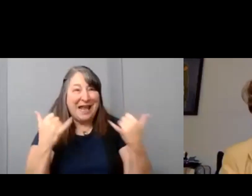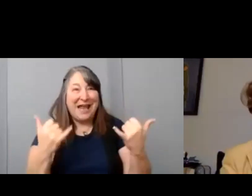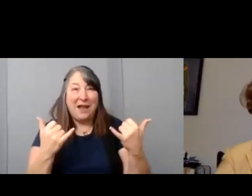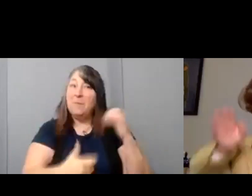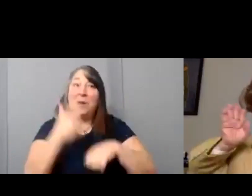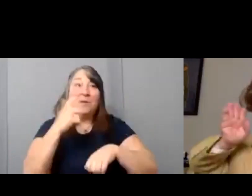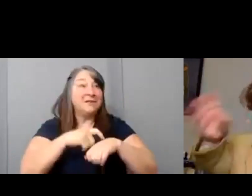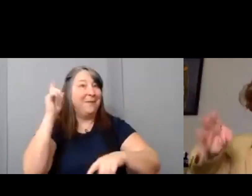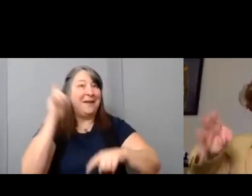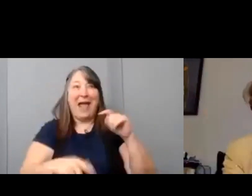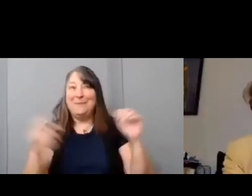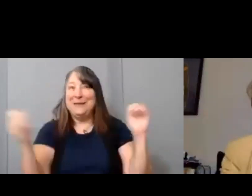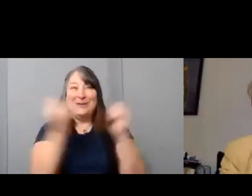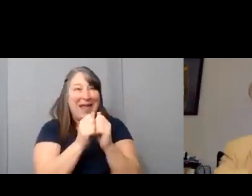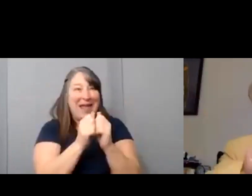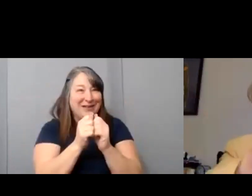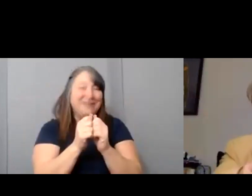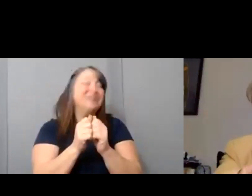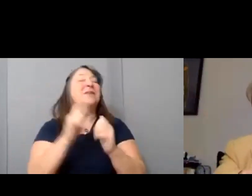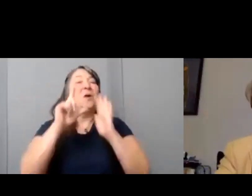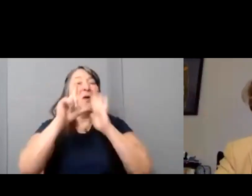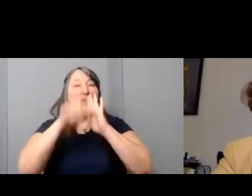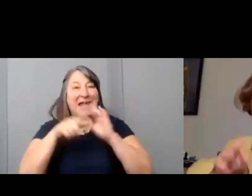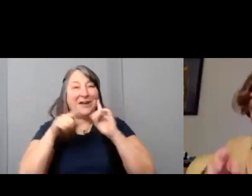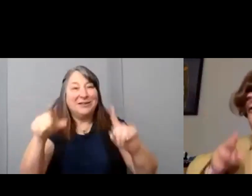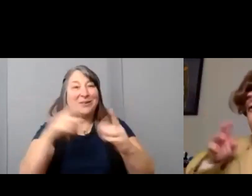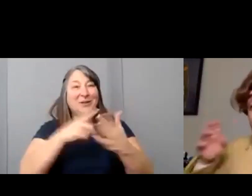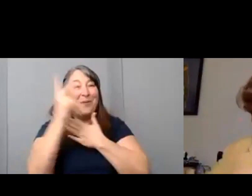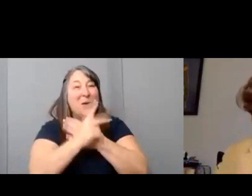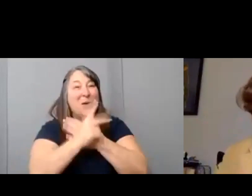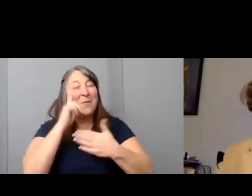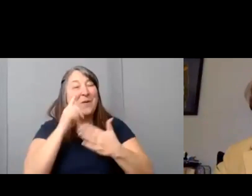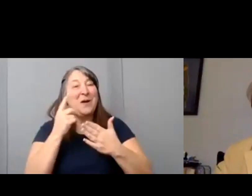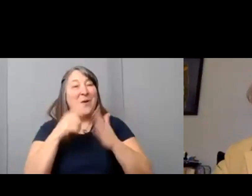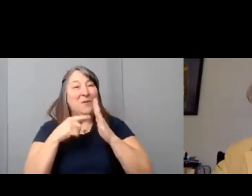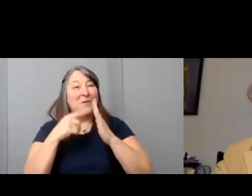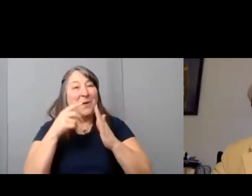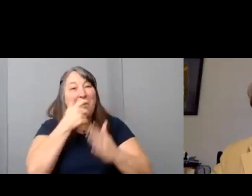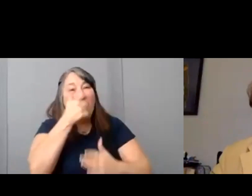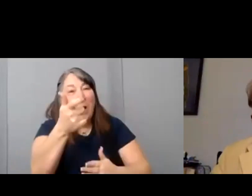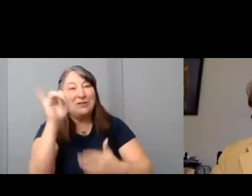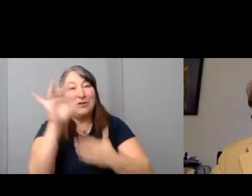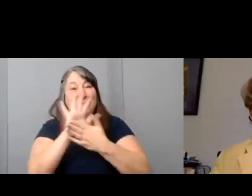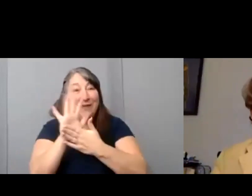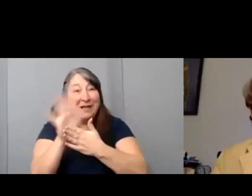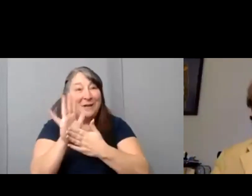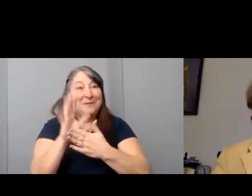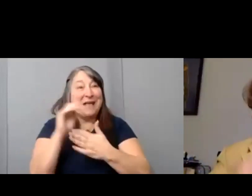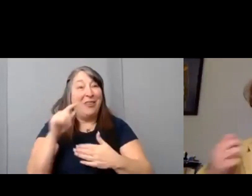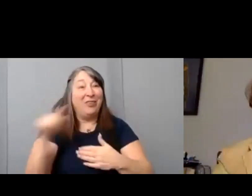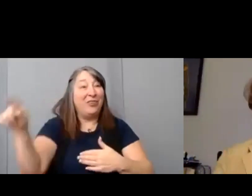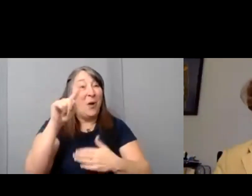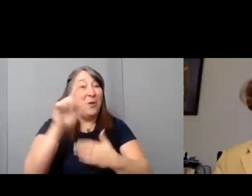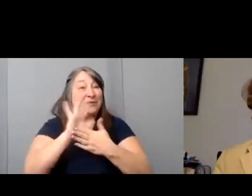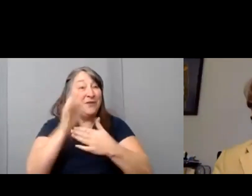So later on in the program we're going to screen those films and we're going to get to hear from those filmmakers about their experience